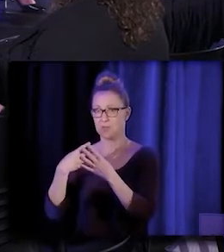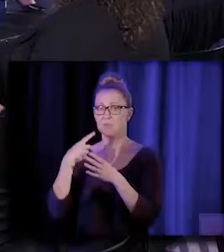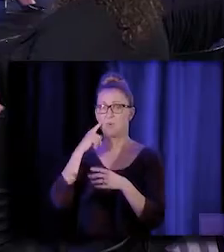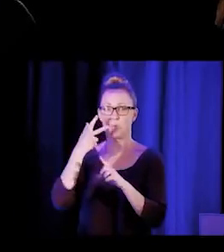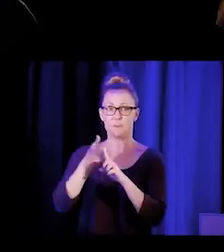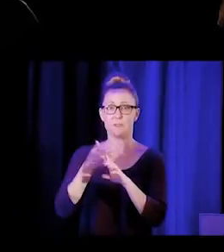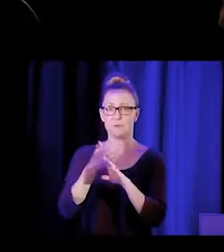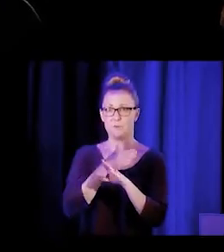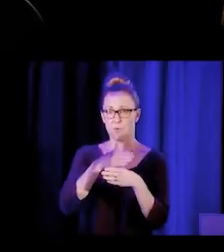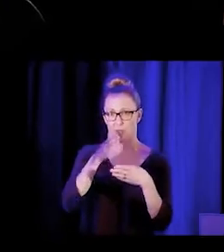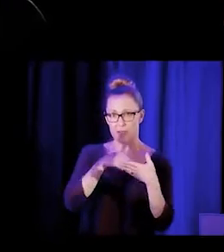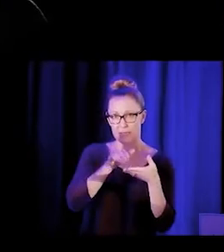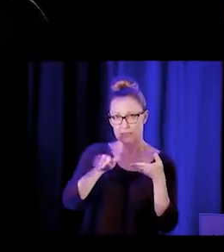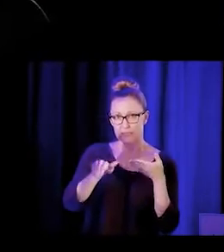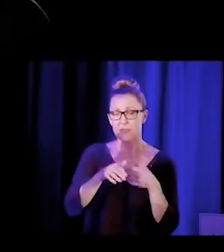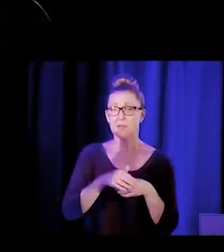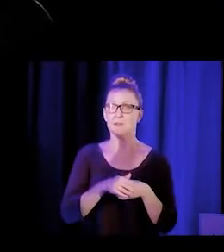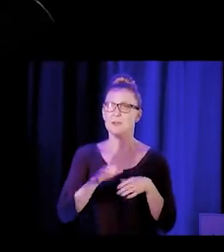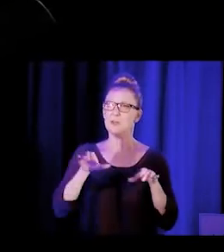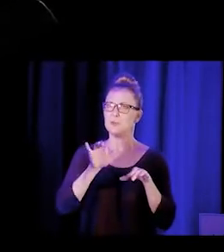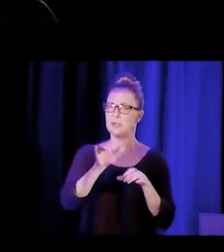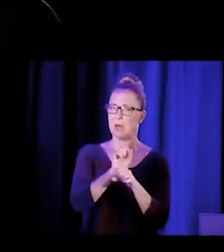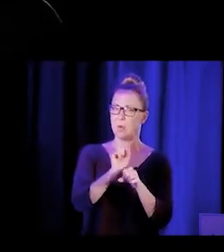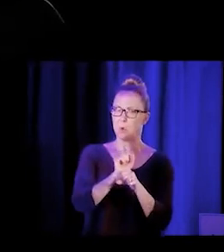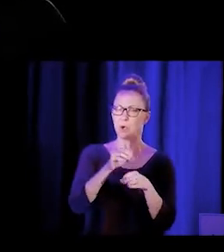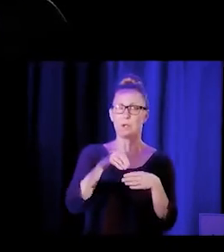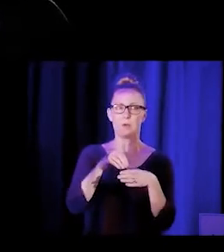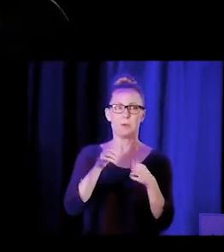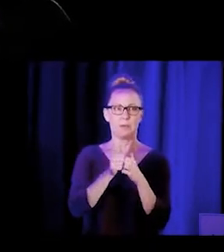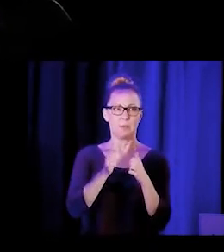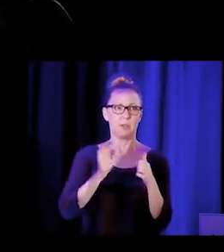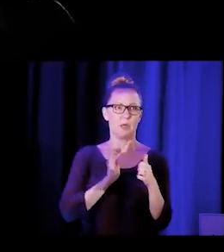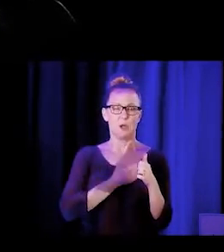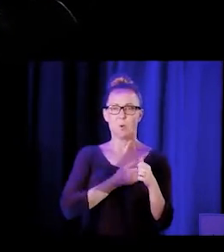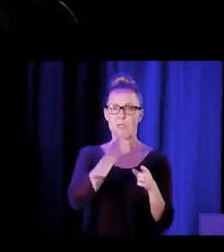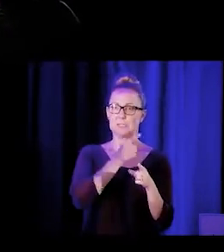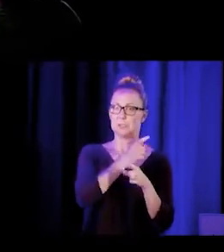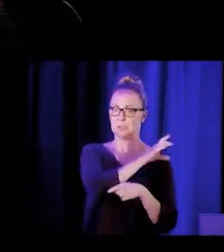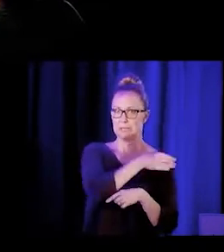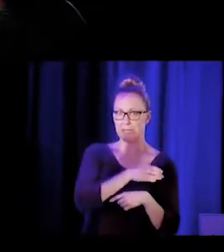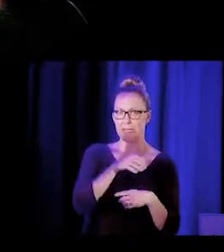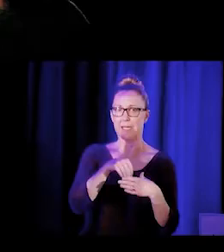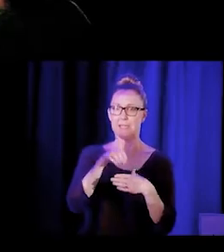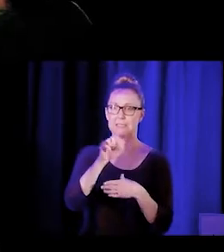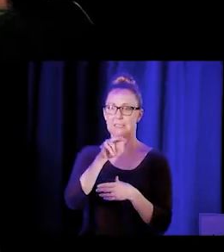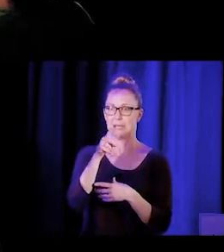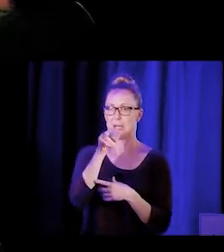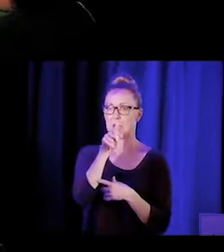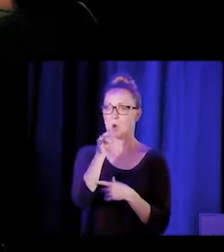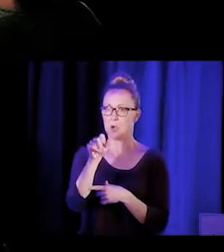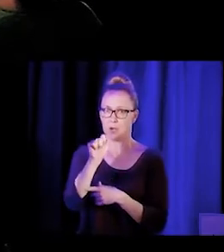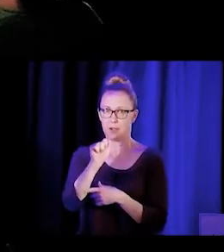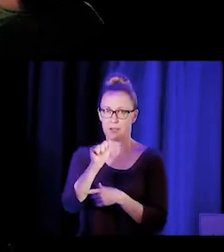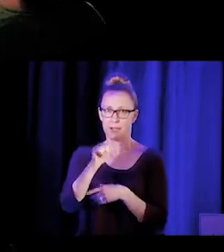You know, doing this work in our sister clinic in Santa Clara County, prior to the CHWs going in and making contact,